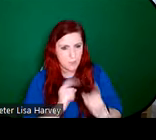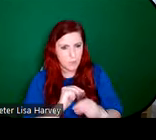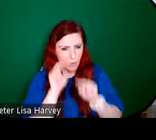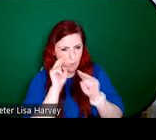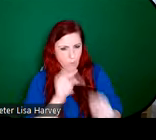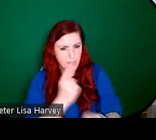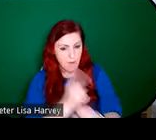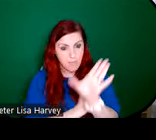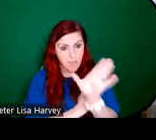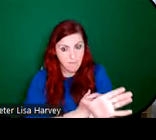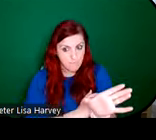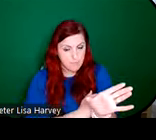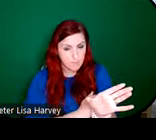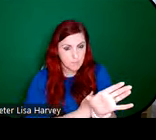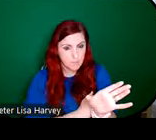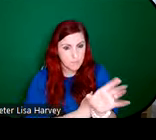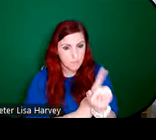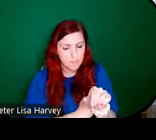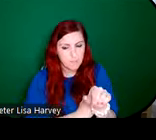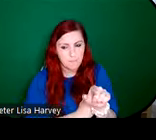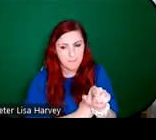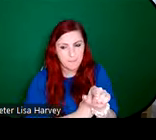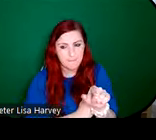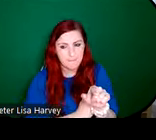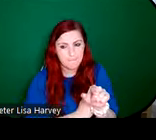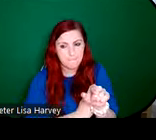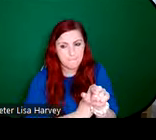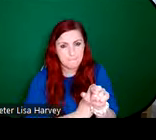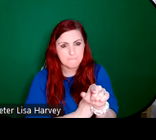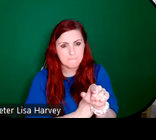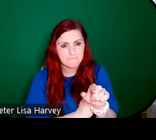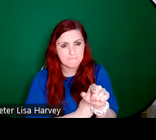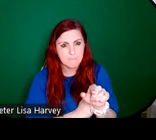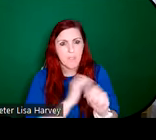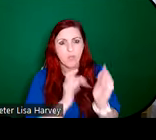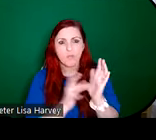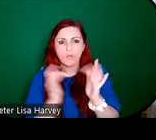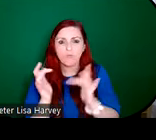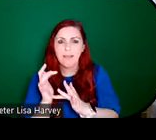left Christ as the light of the world, that there are numerous inscriptions